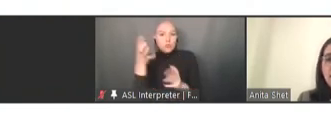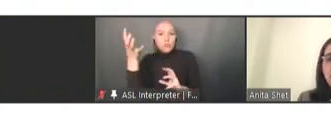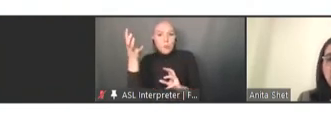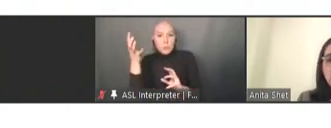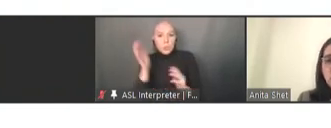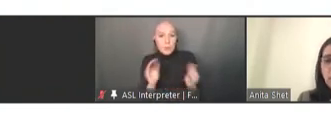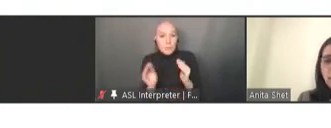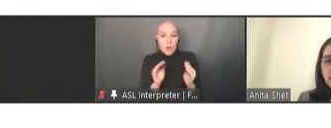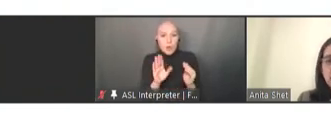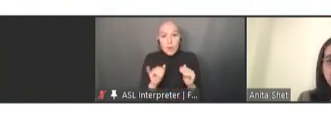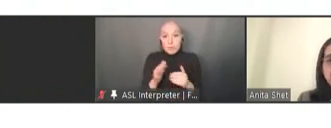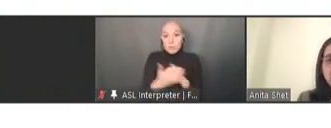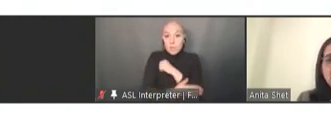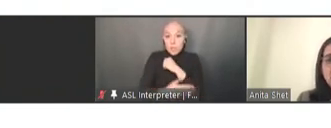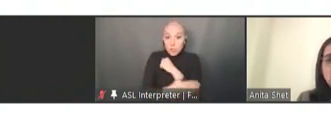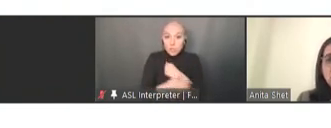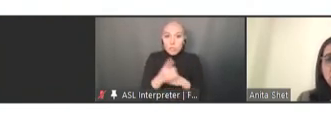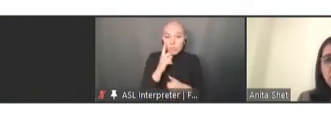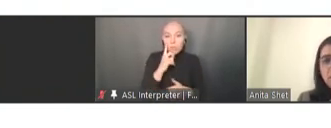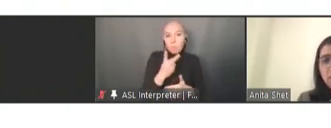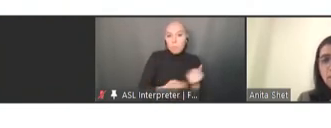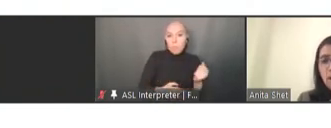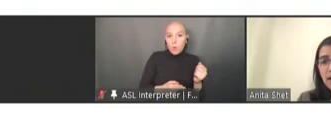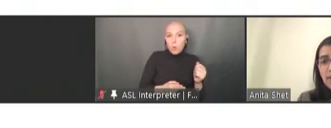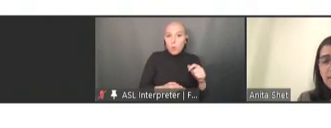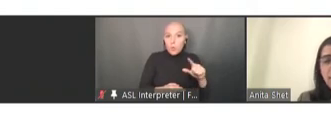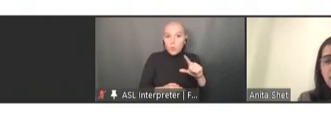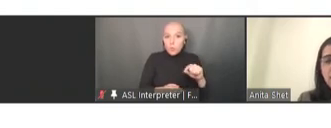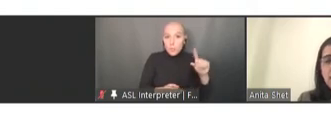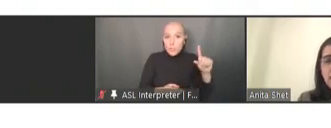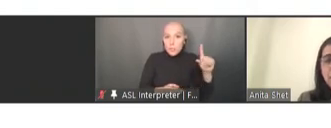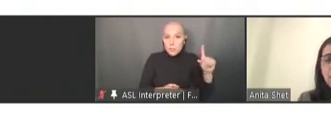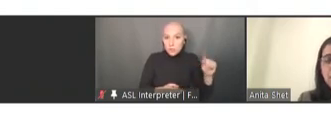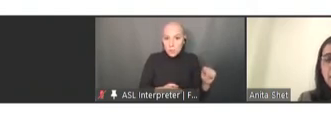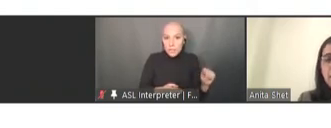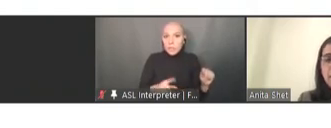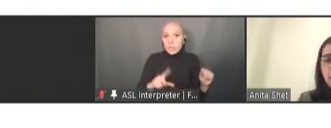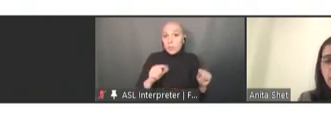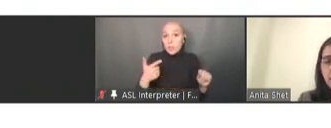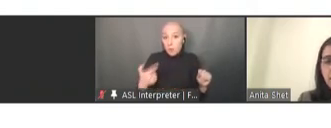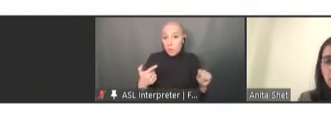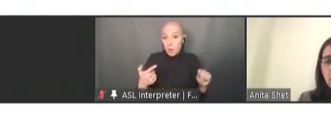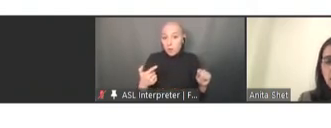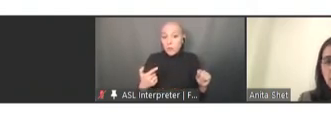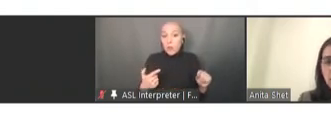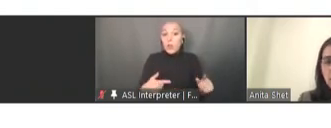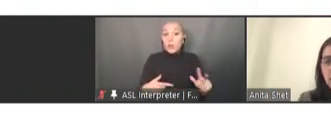in both years. So, the first three bars represent facility-based immunization,